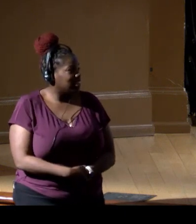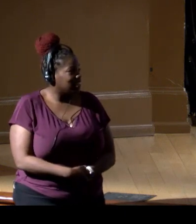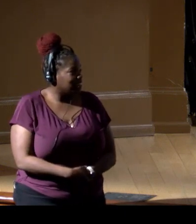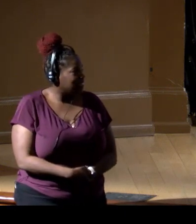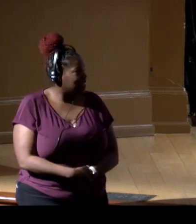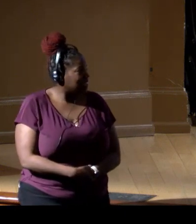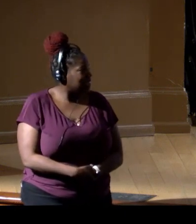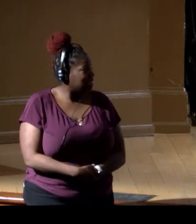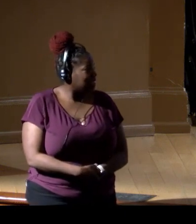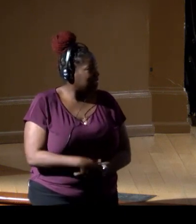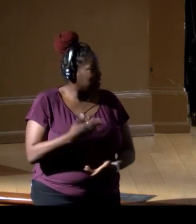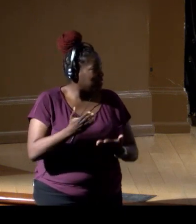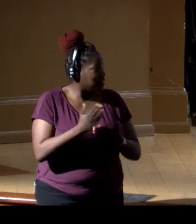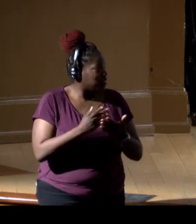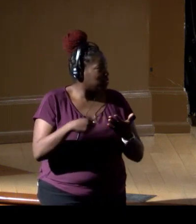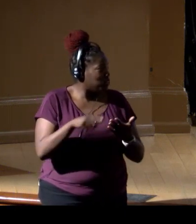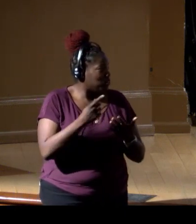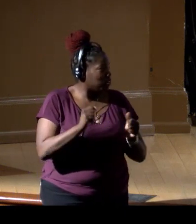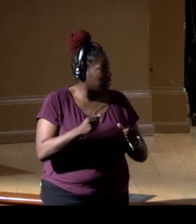[Jesse] But maybe some of the rest of you would like to comment on that.